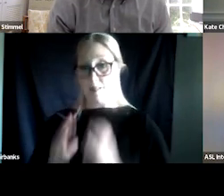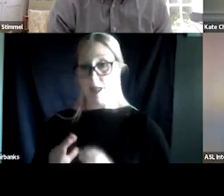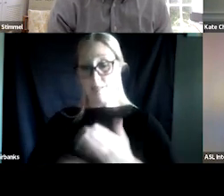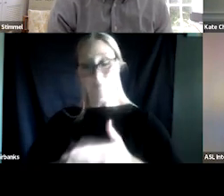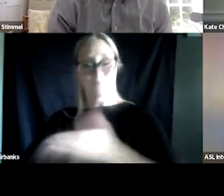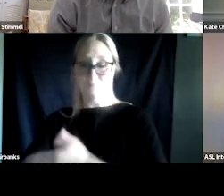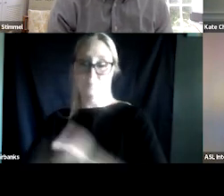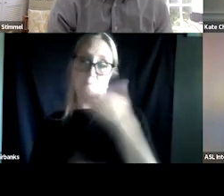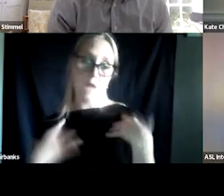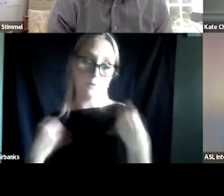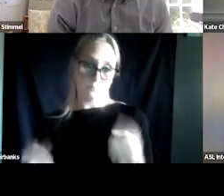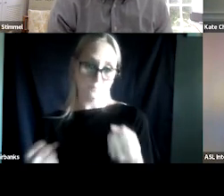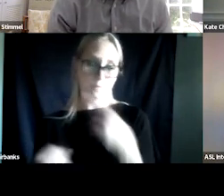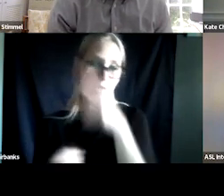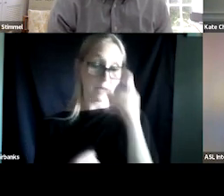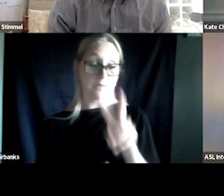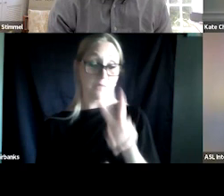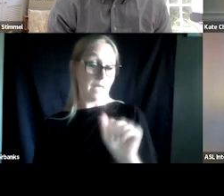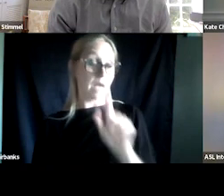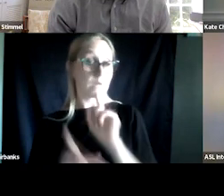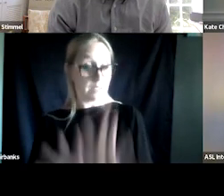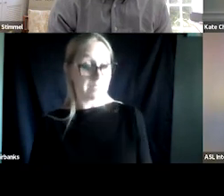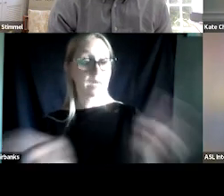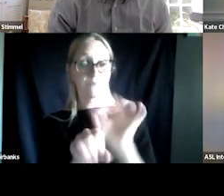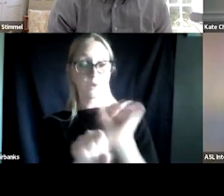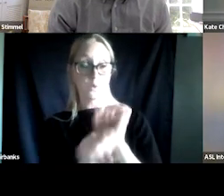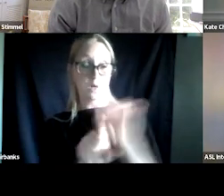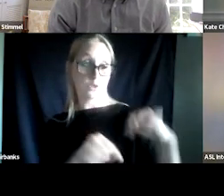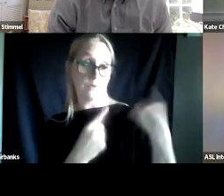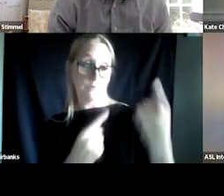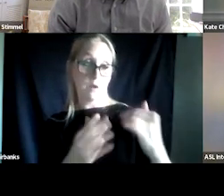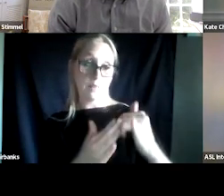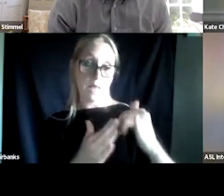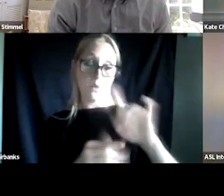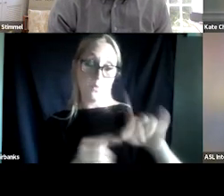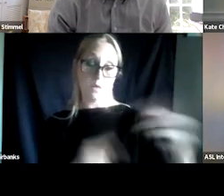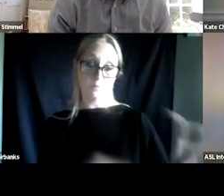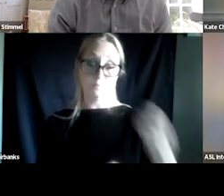Because the truth is, the VA has done some pretty significant work that shows when we park people in treatment readiness,